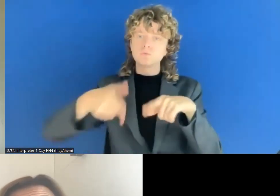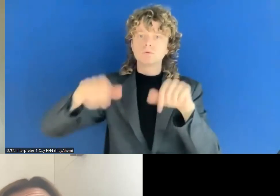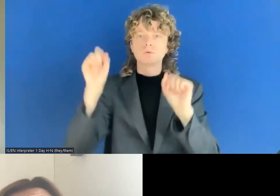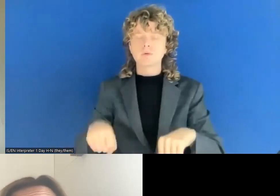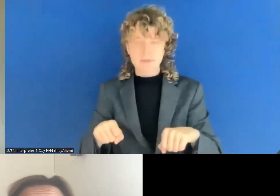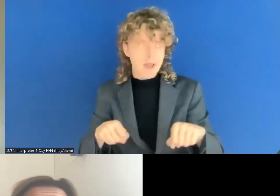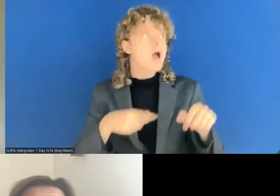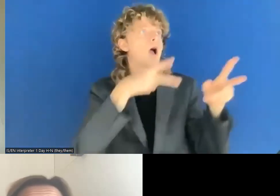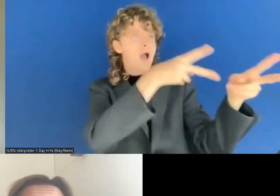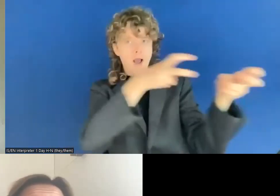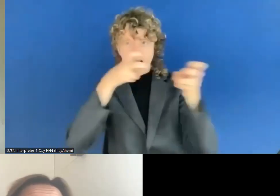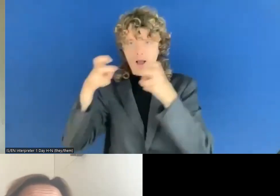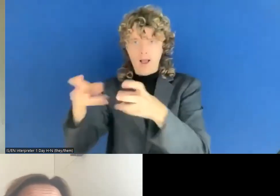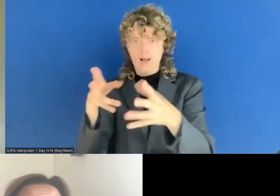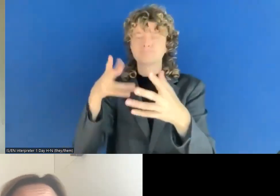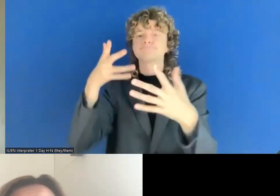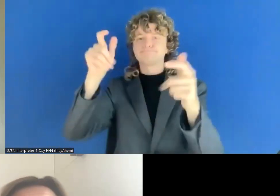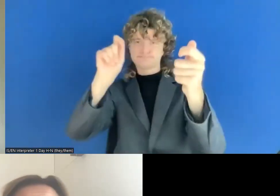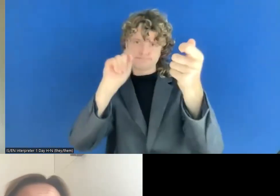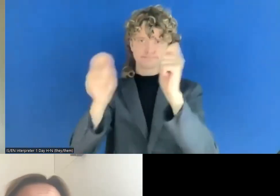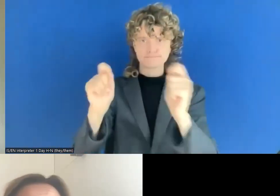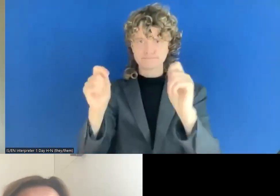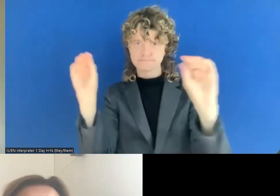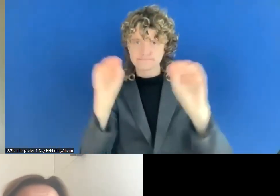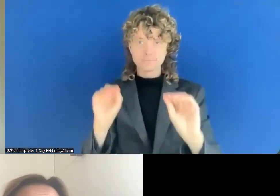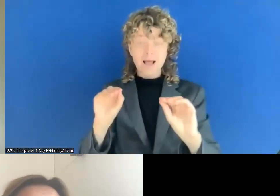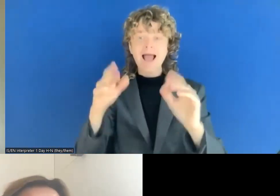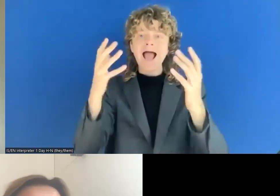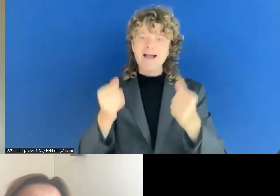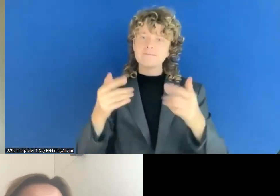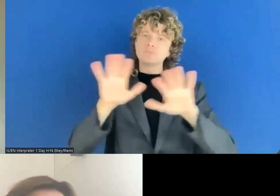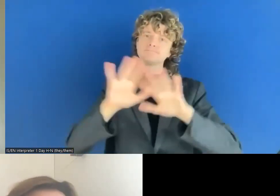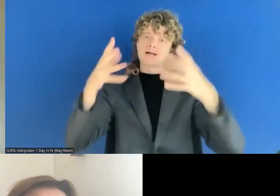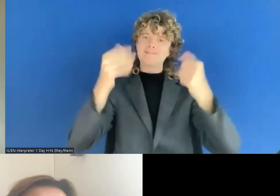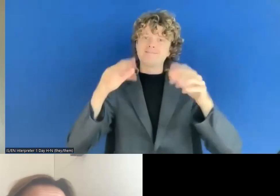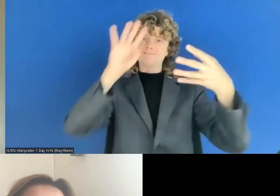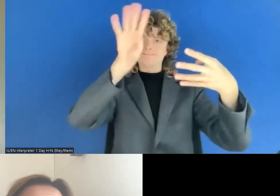template, the Member States do it slightly different, but the idea is that it should be the same.